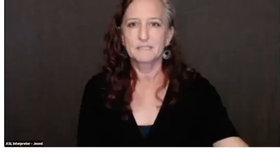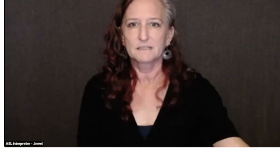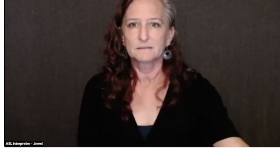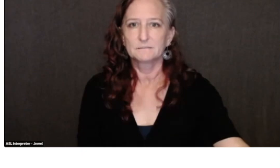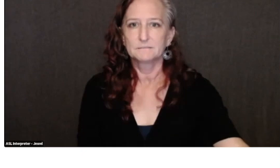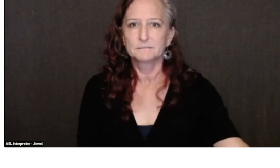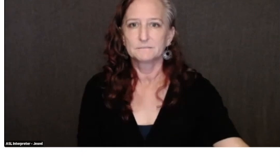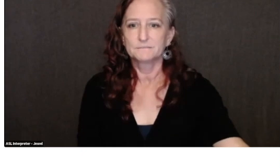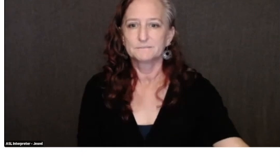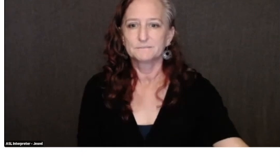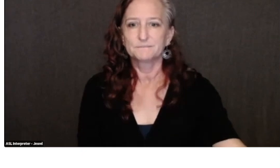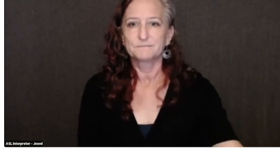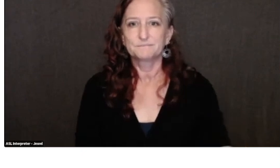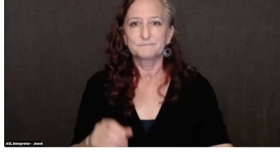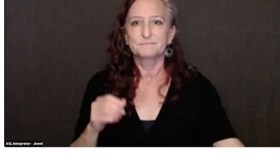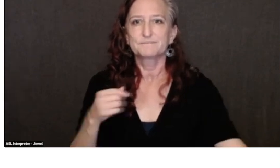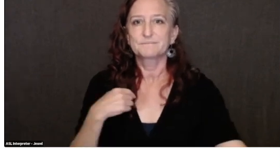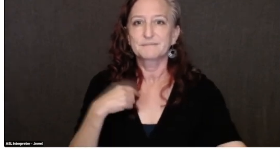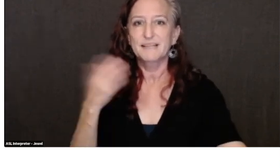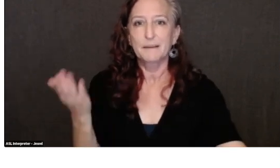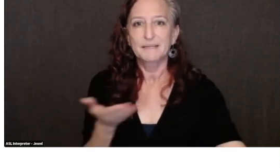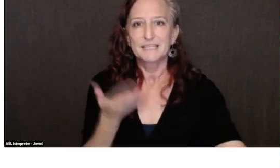I'm here and I was muted.